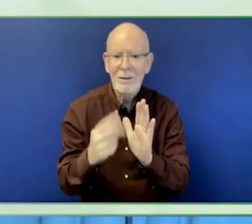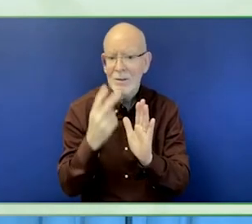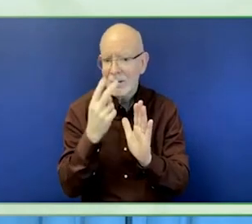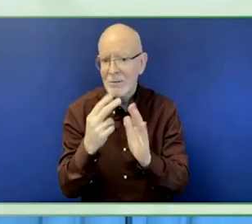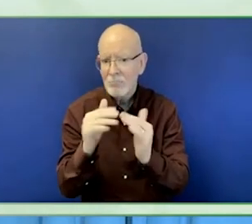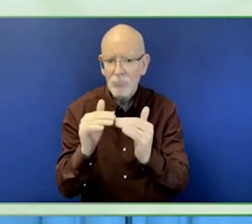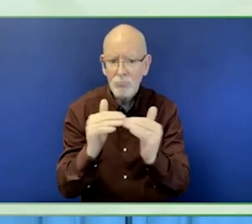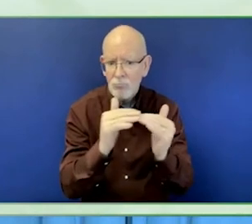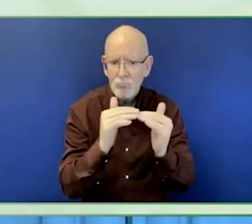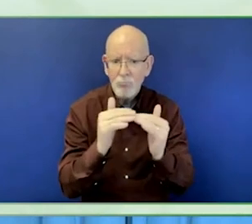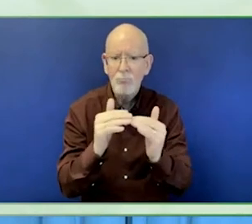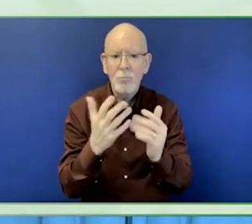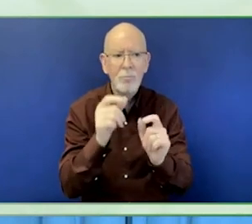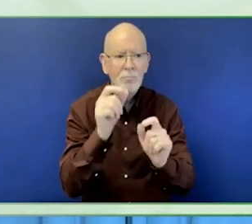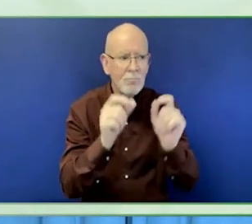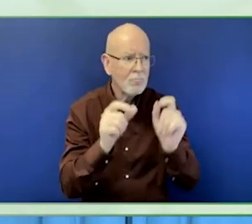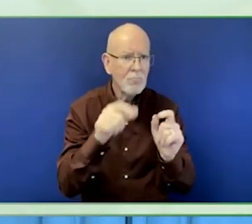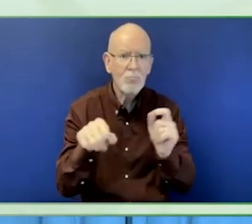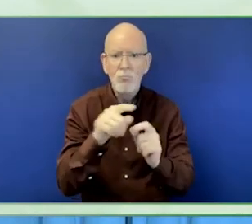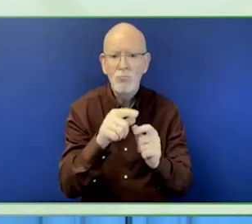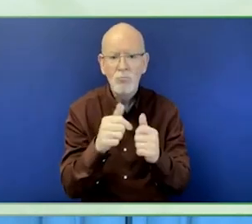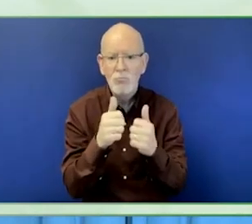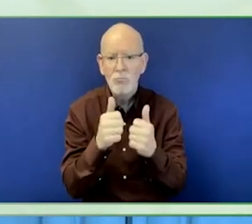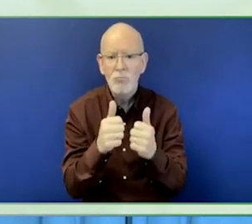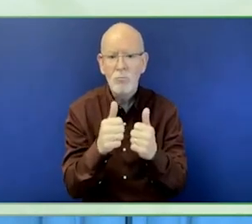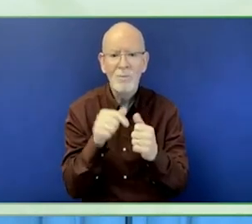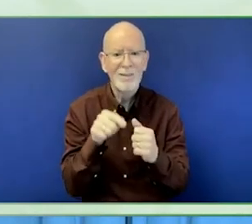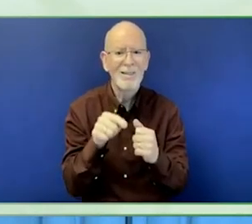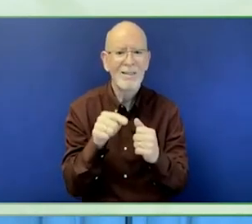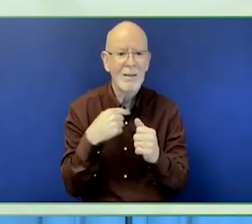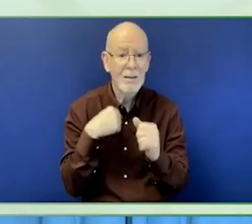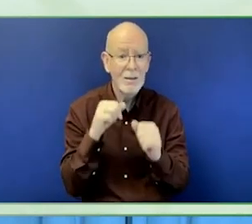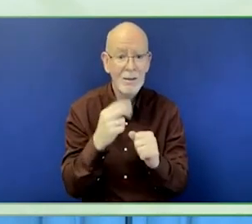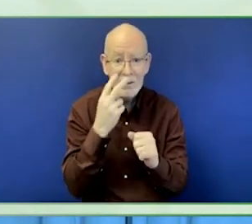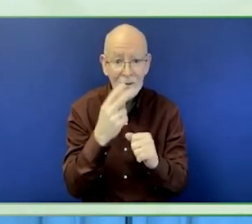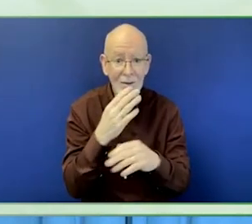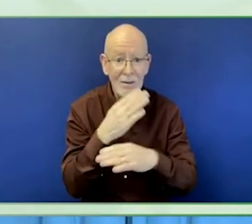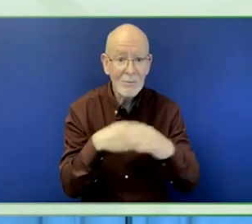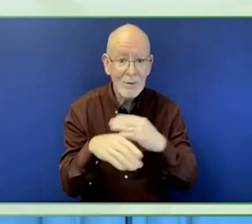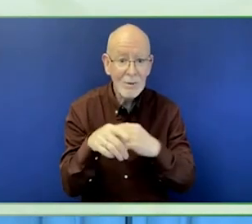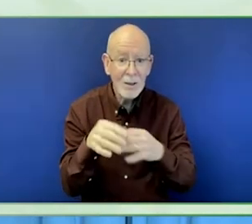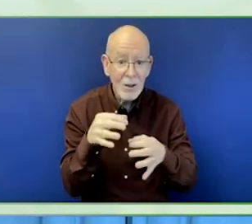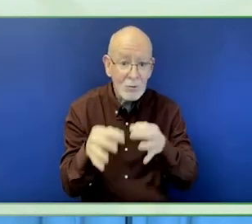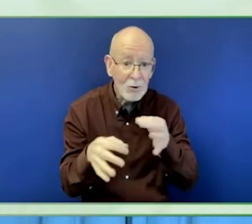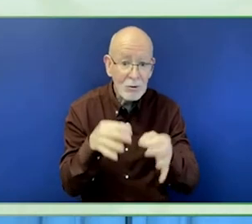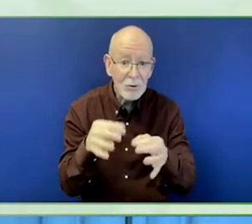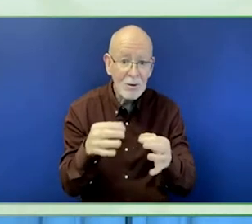To advance inclusion in all of our grantmaking strategies and practices, we have practical guidance.